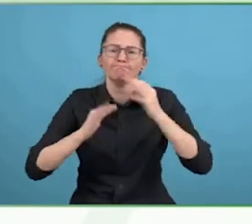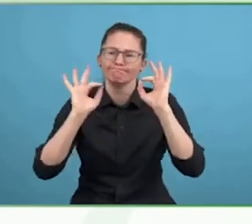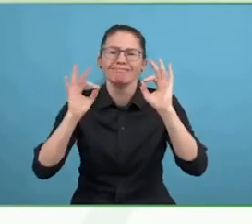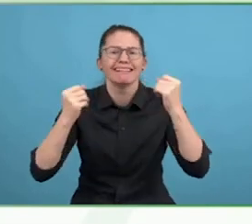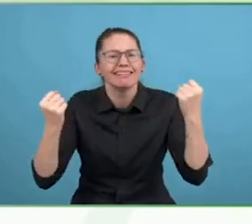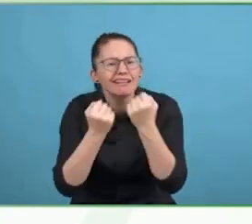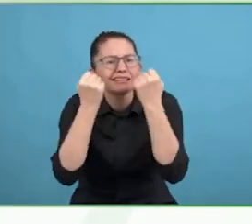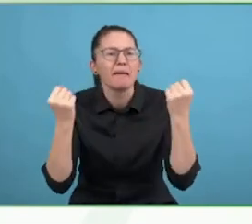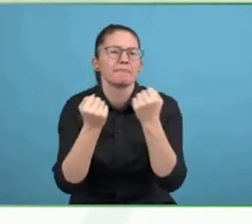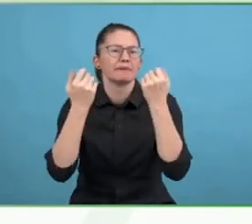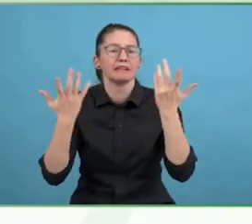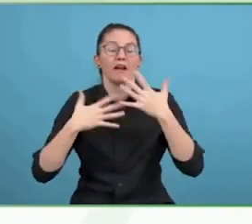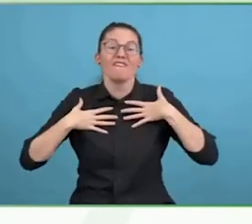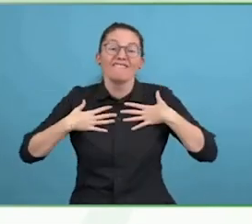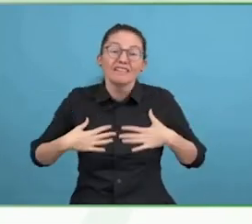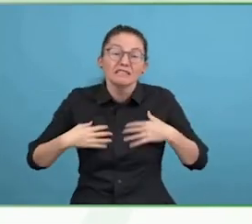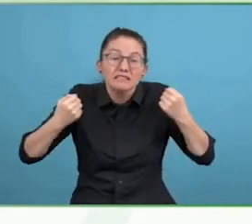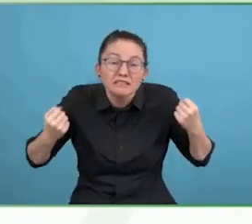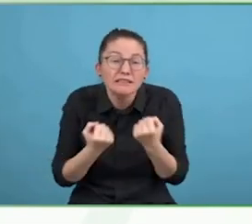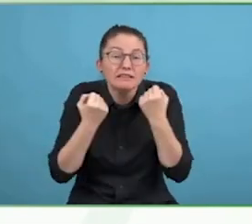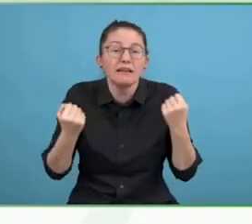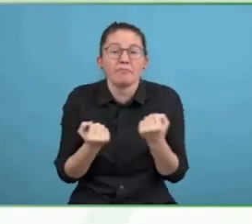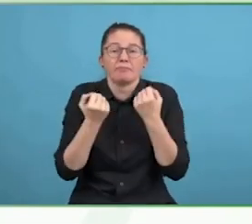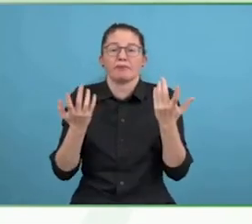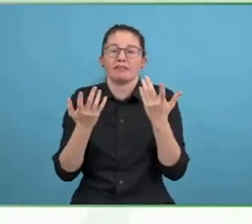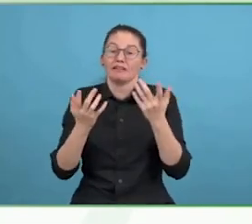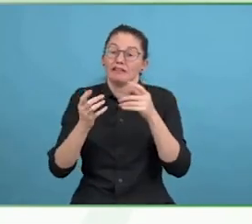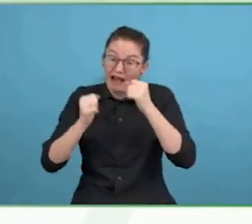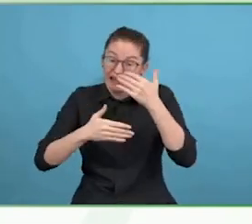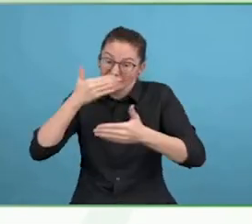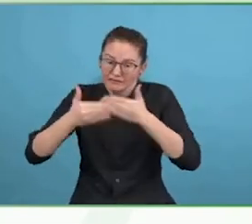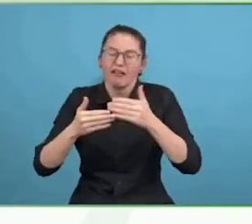with many organisations that have built up good relationships over these years.